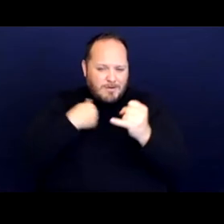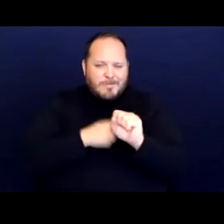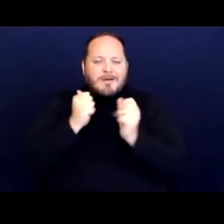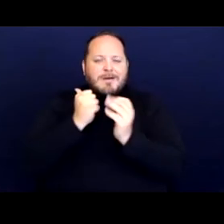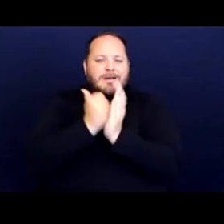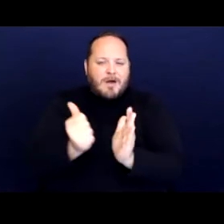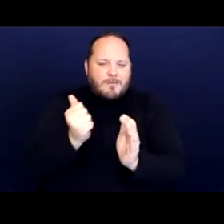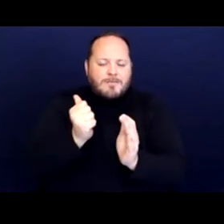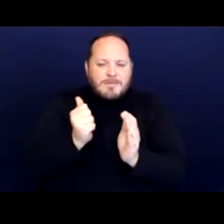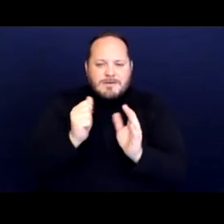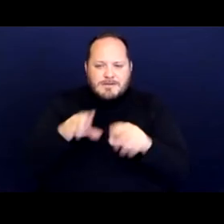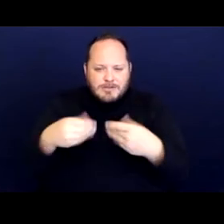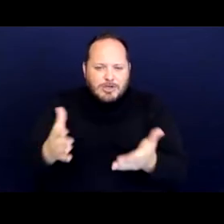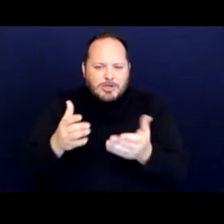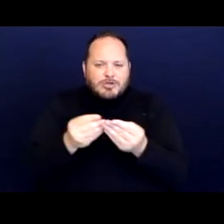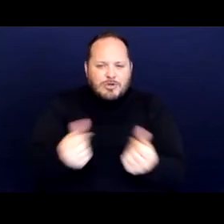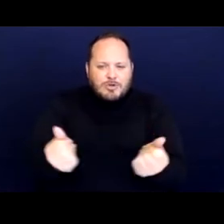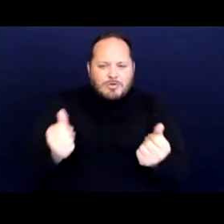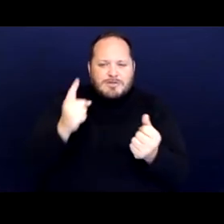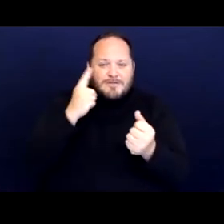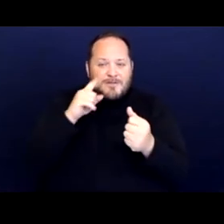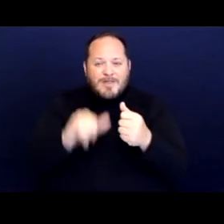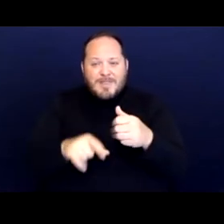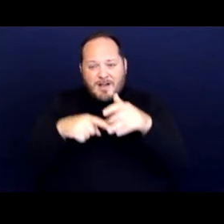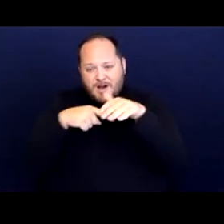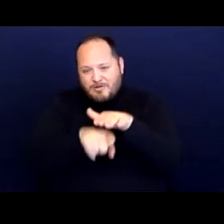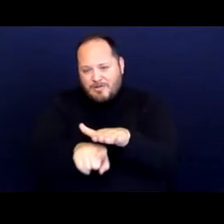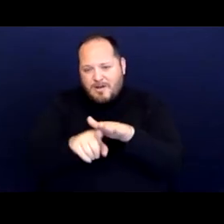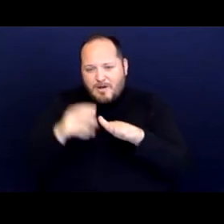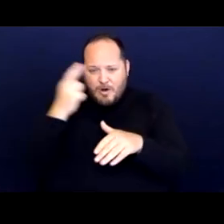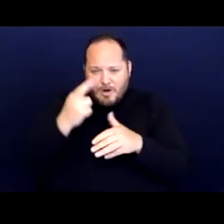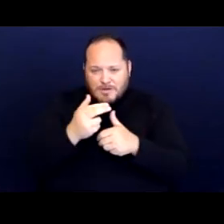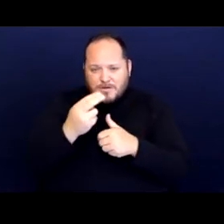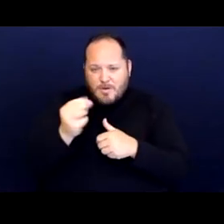to the underlying cause of homelessness. And of course we agree and we want to recognize that